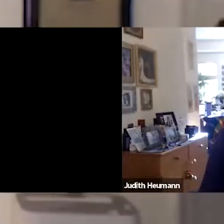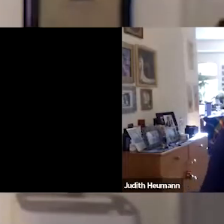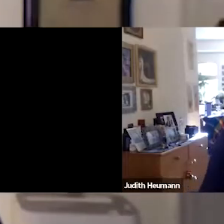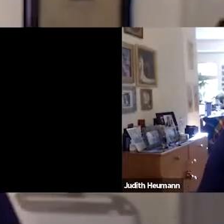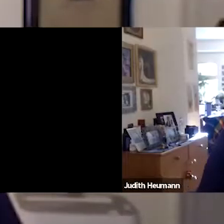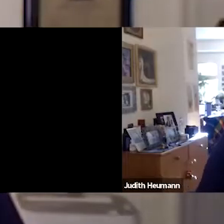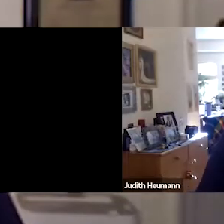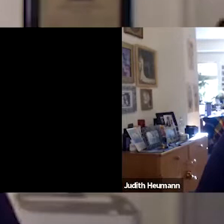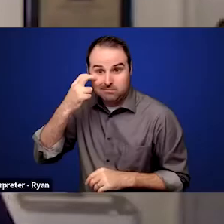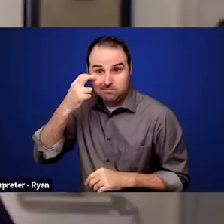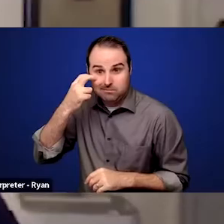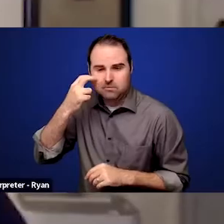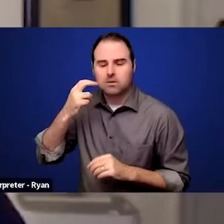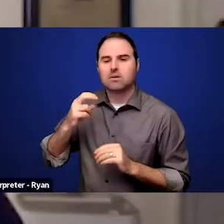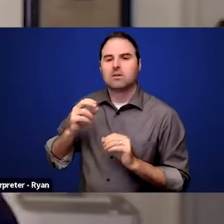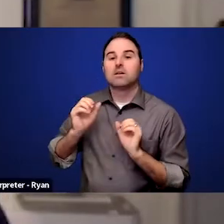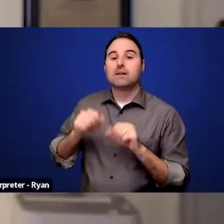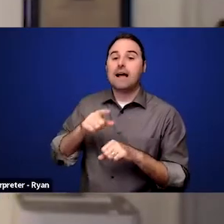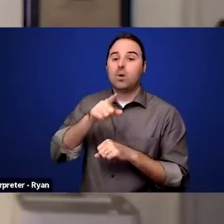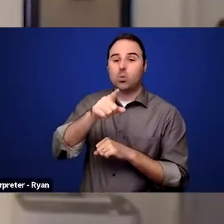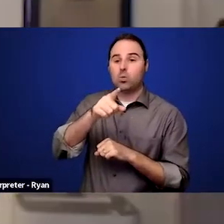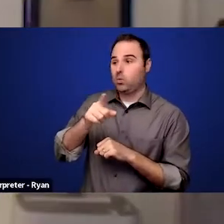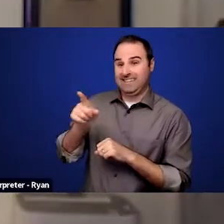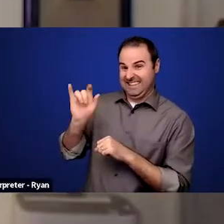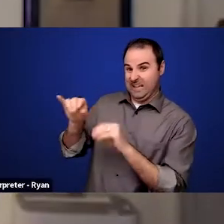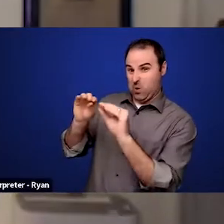you can go and speak to those organizations and talk with them.